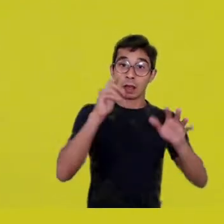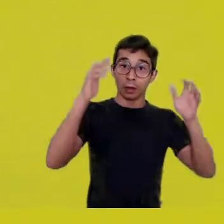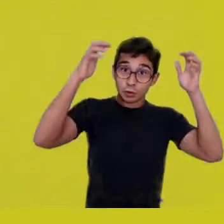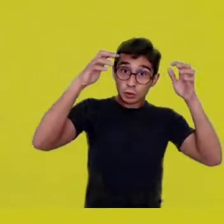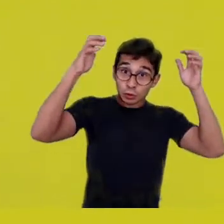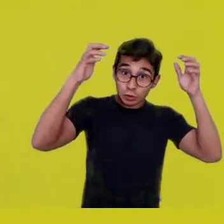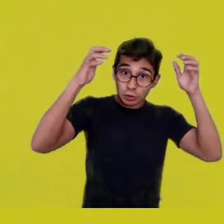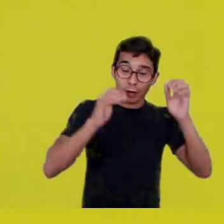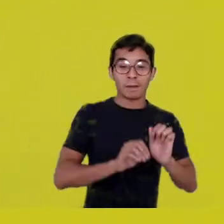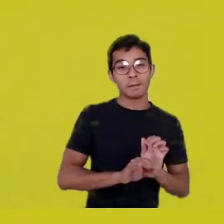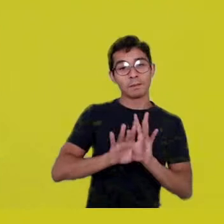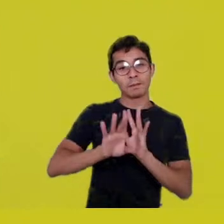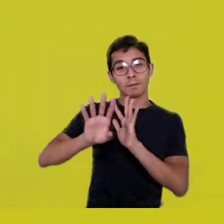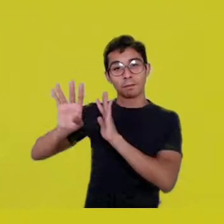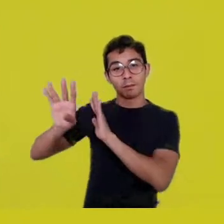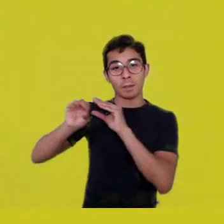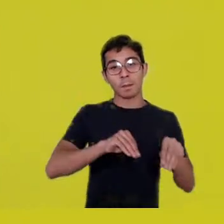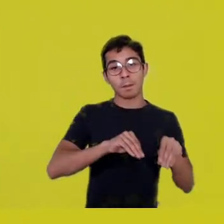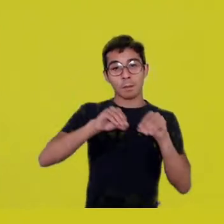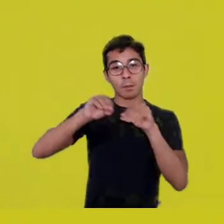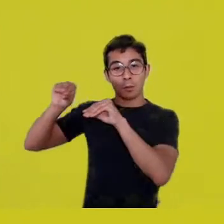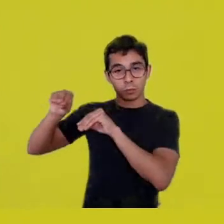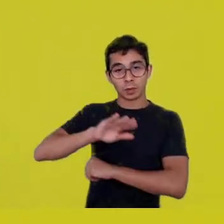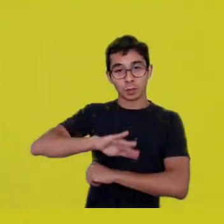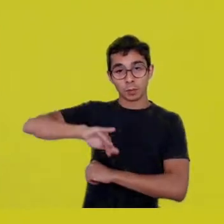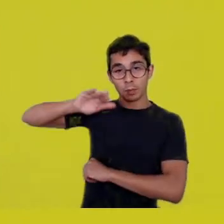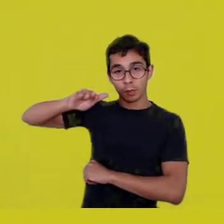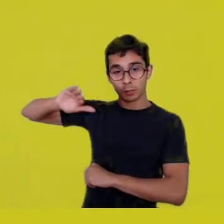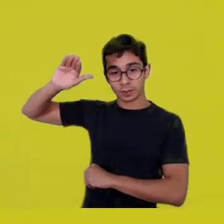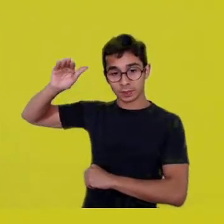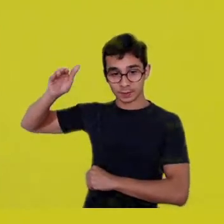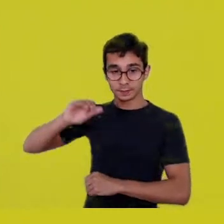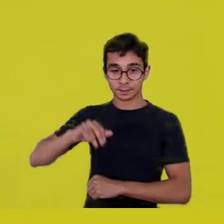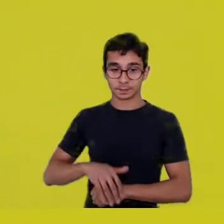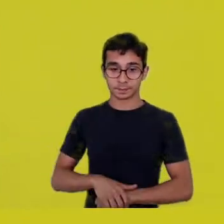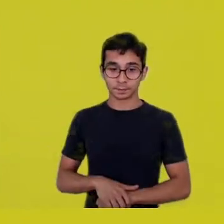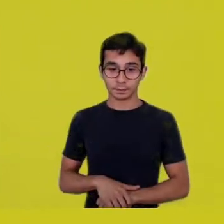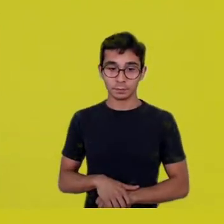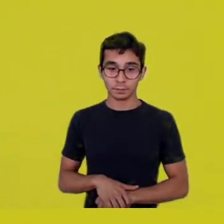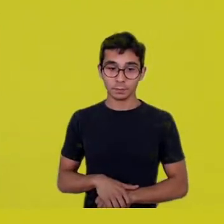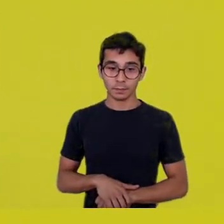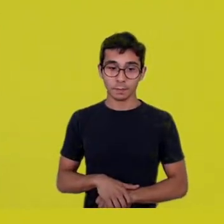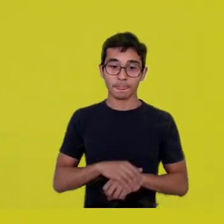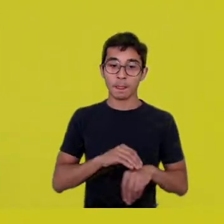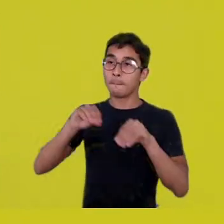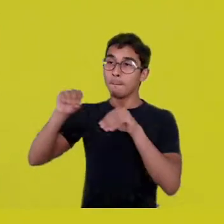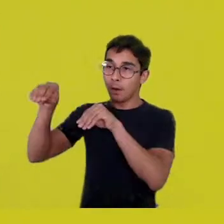On that path, they dreamed, sang,